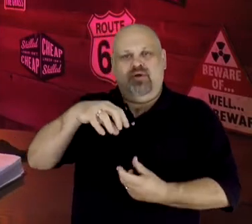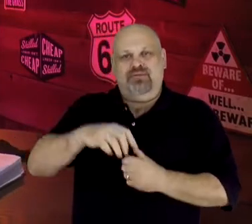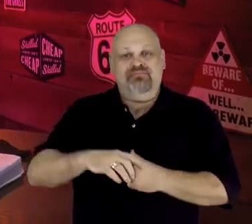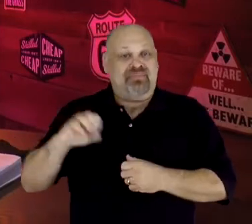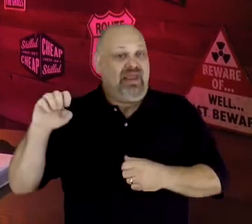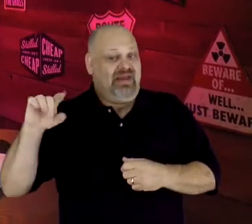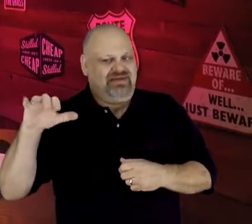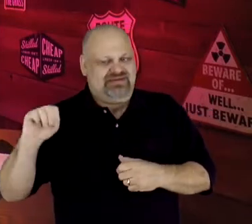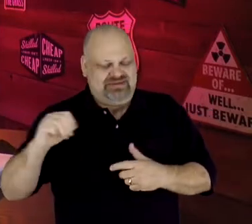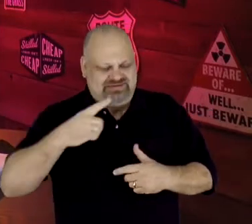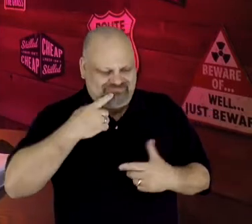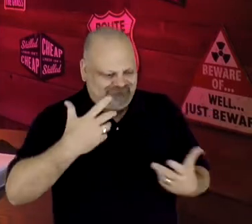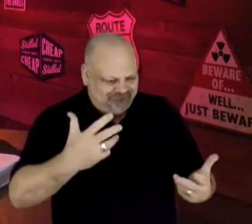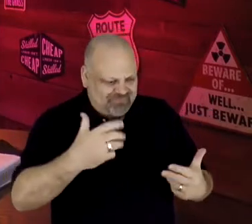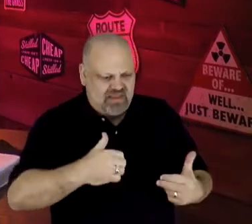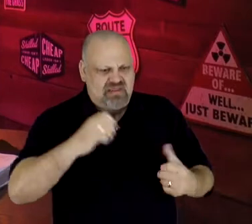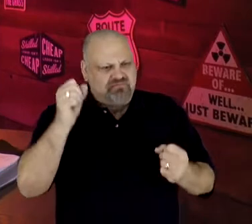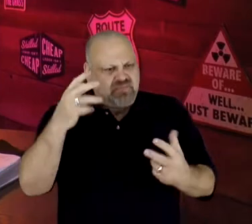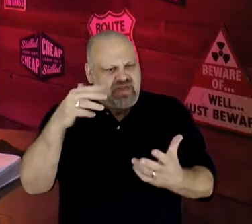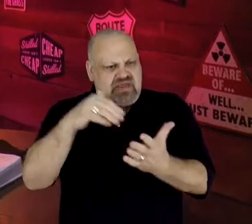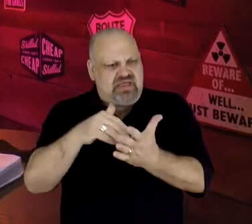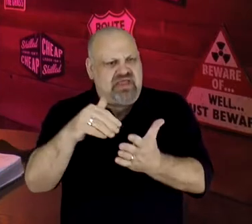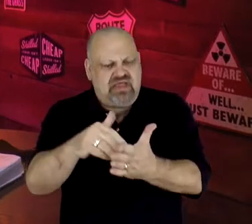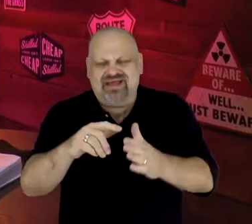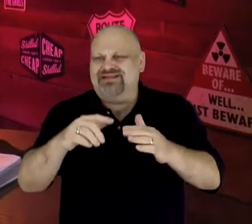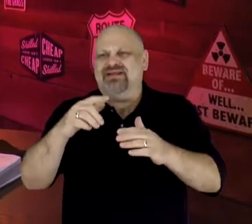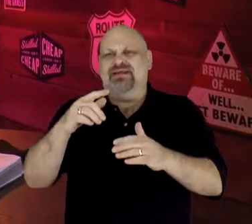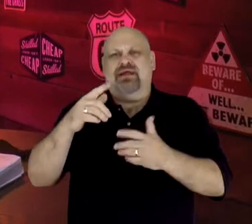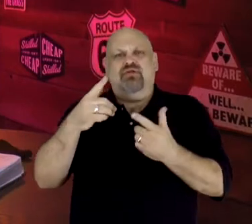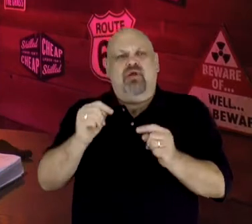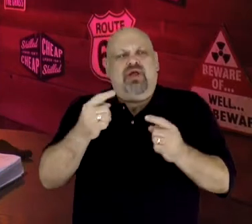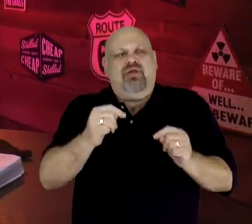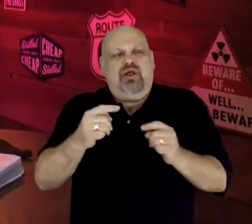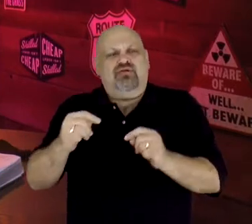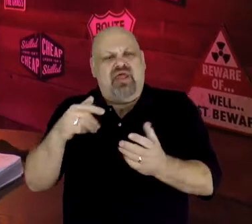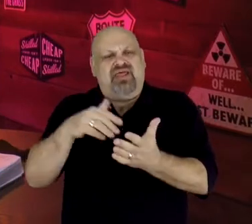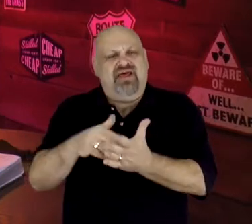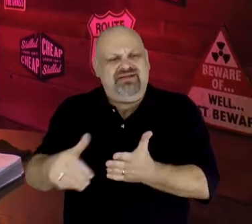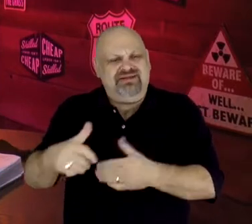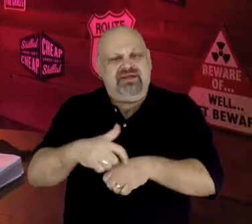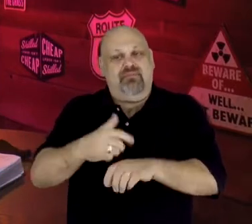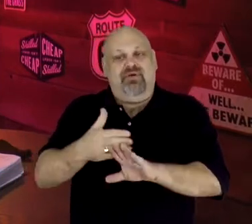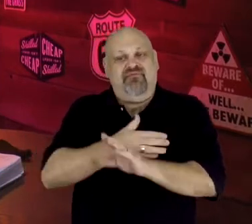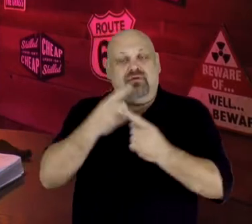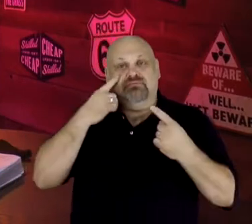struck success with the electric light bulb. He once described his persistence by saying,